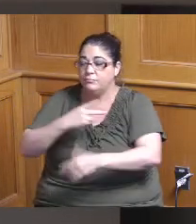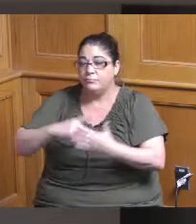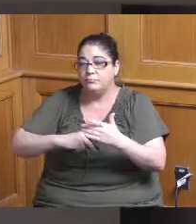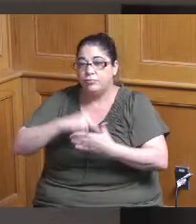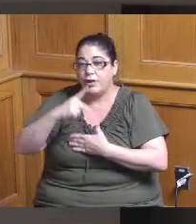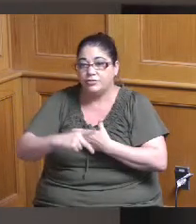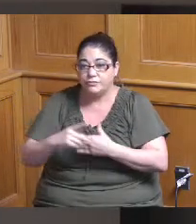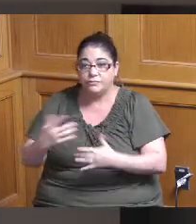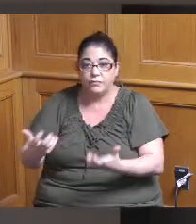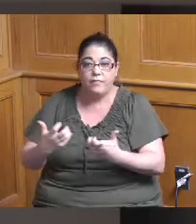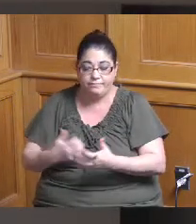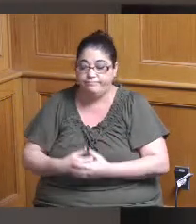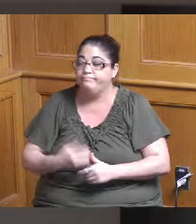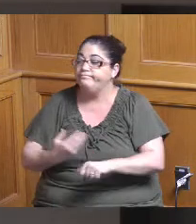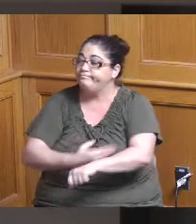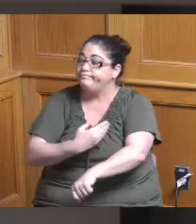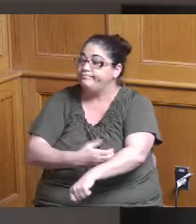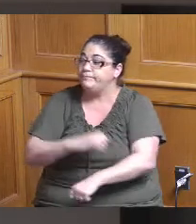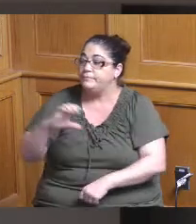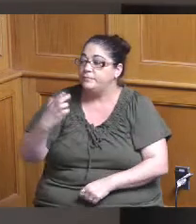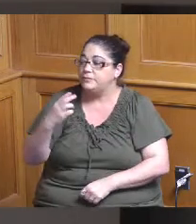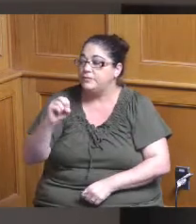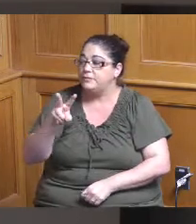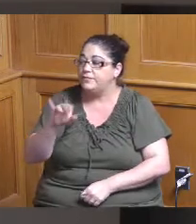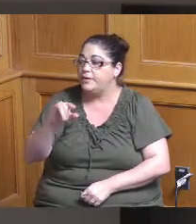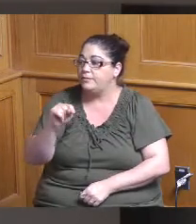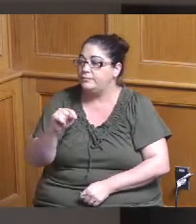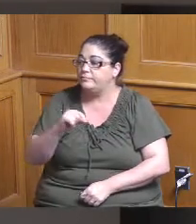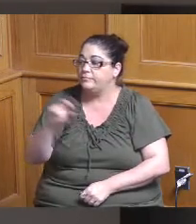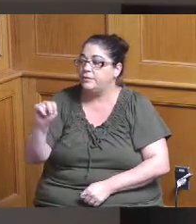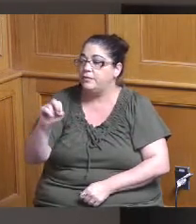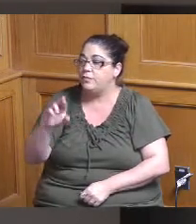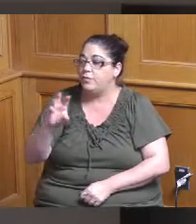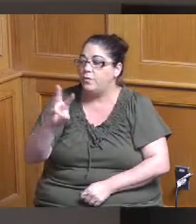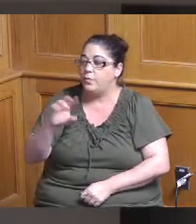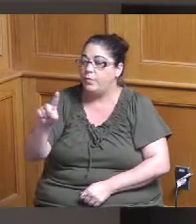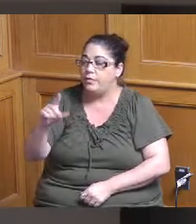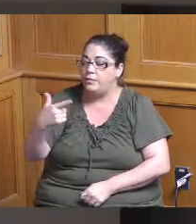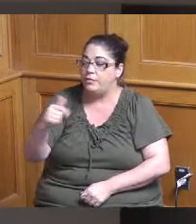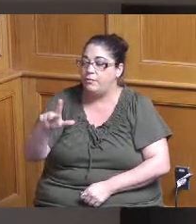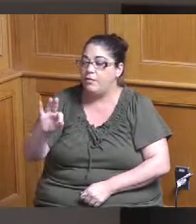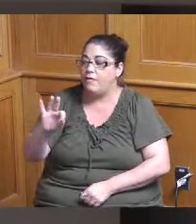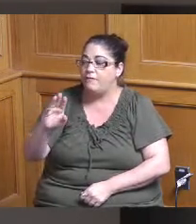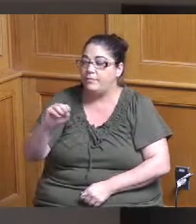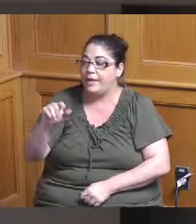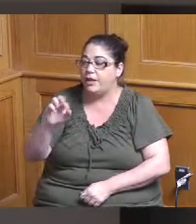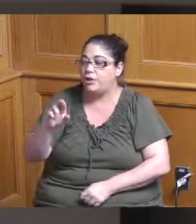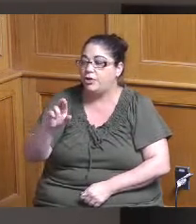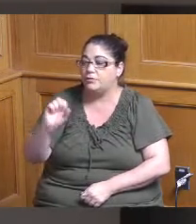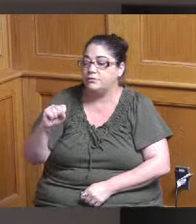we have the Cheviot and Norwood Golf Manor Silverton and Springfield they all applied last